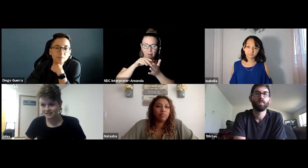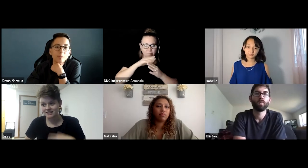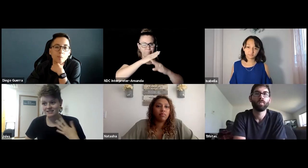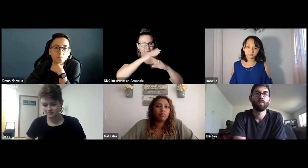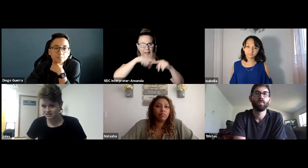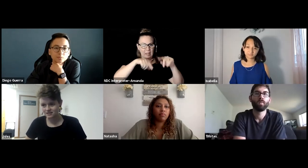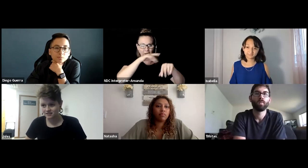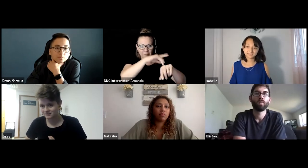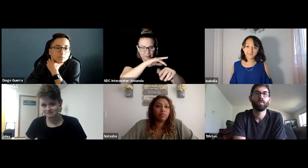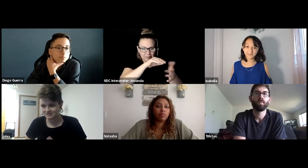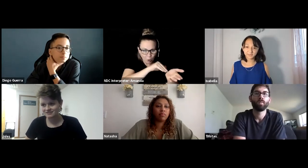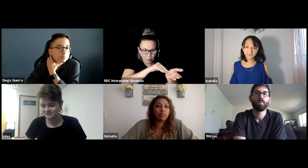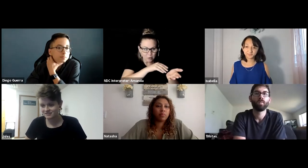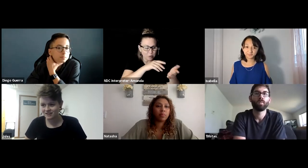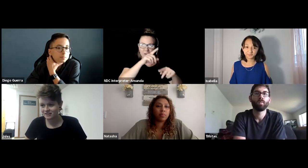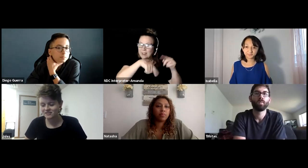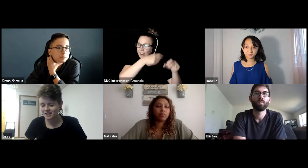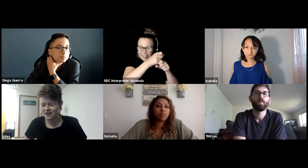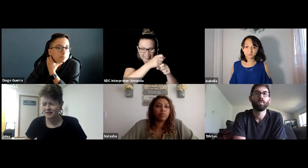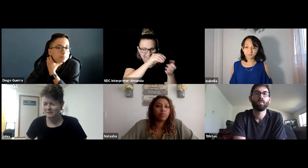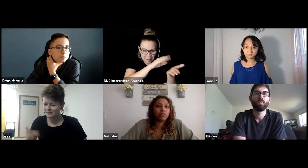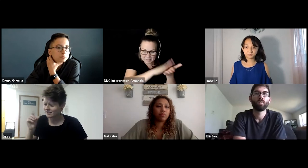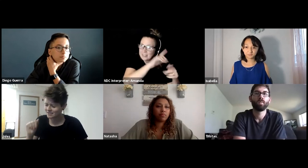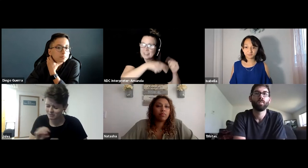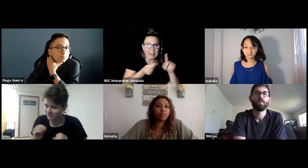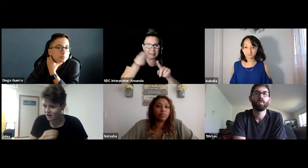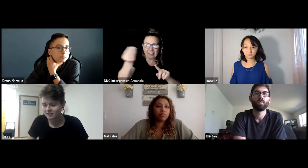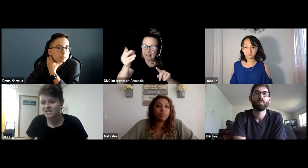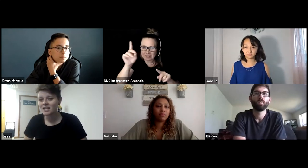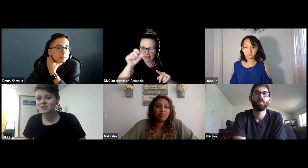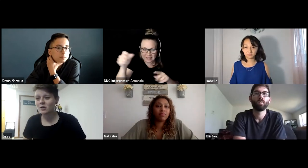then give to the disability office.